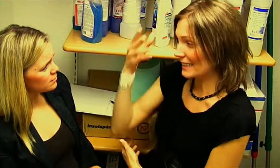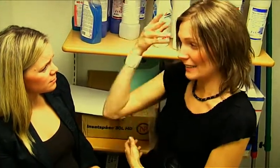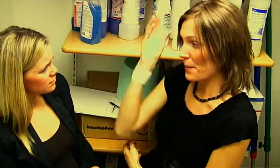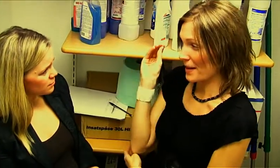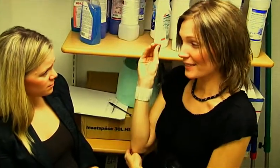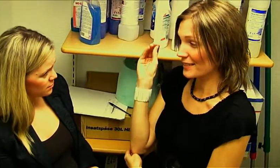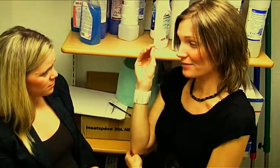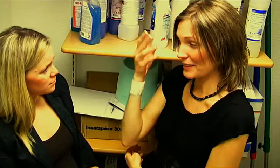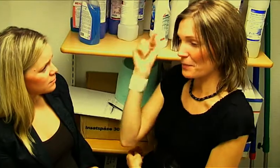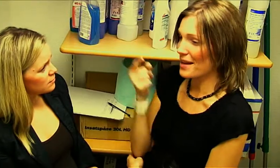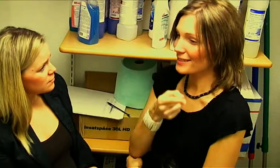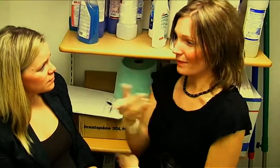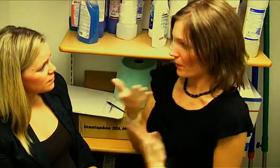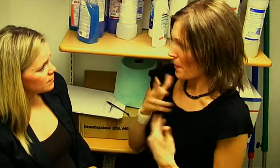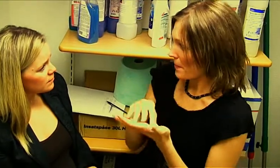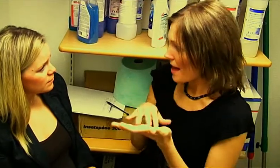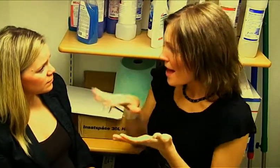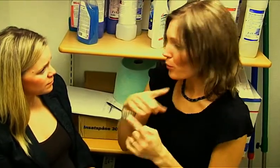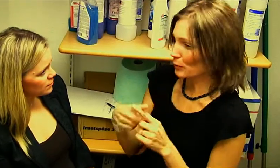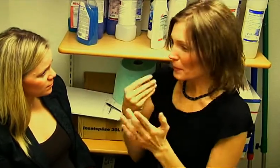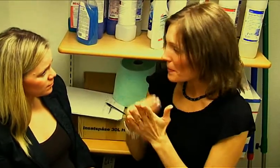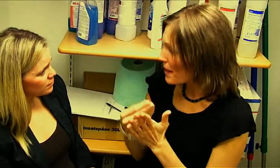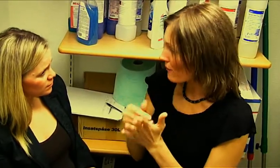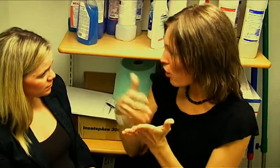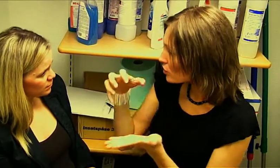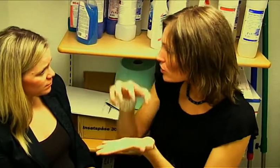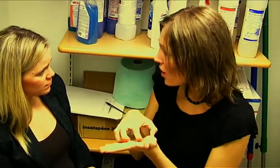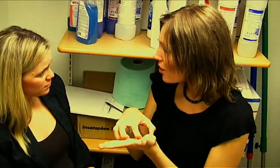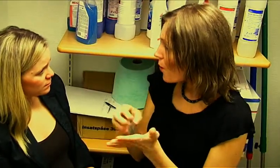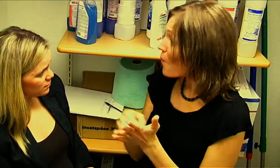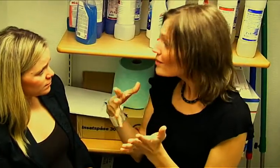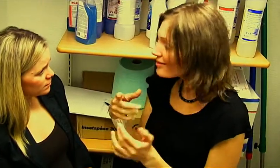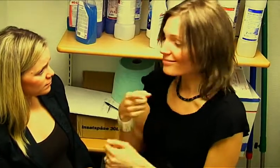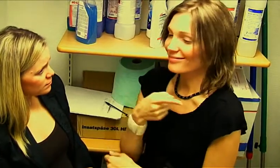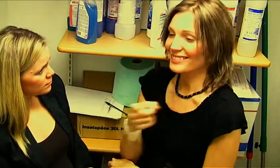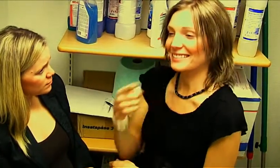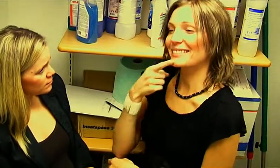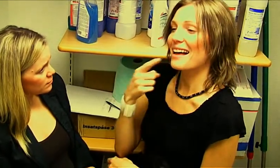For example the Sames, they receive land and money by the government because they say-